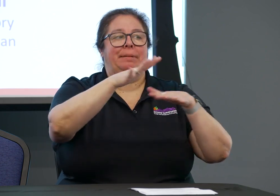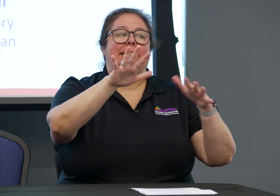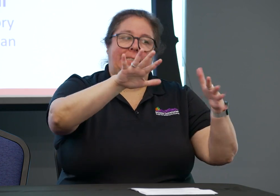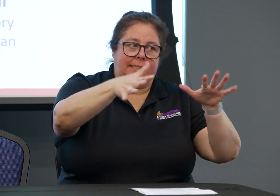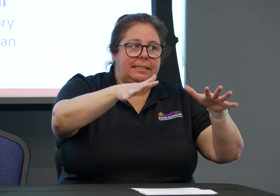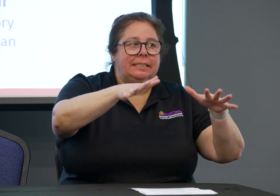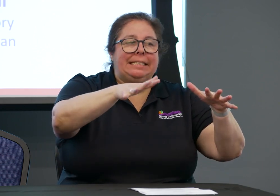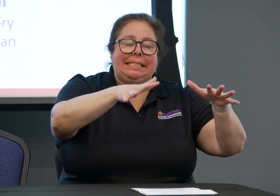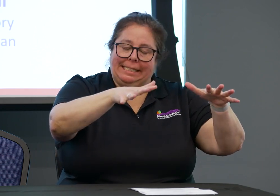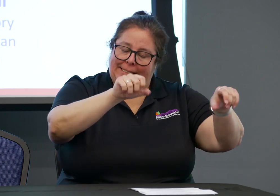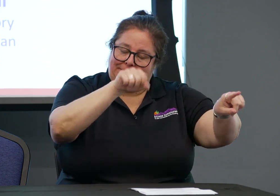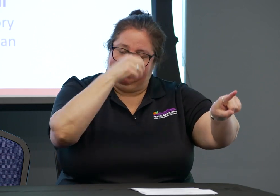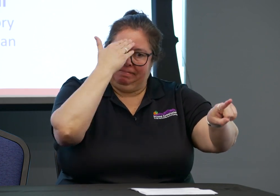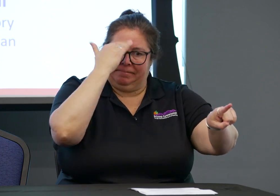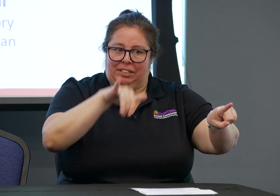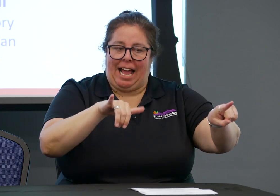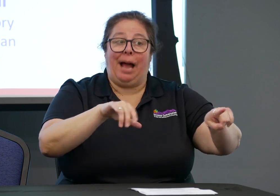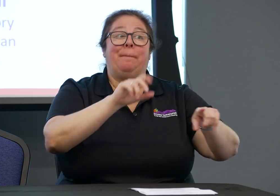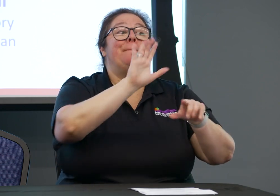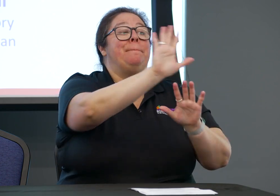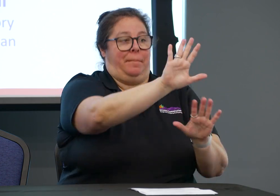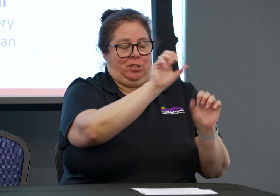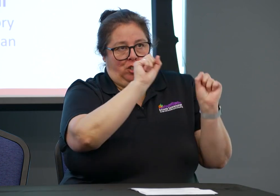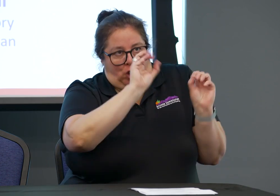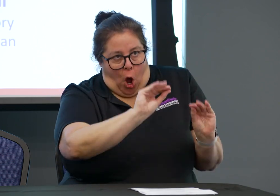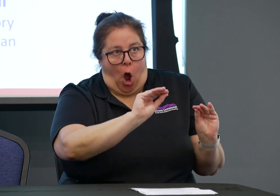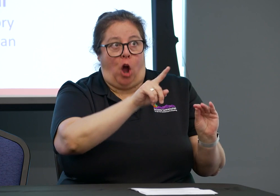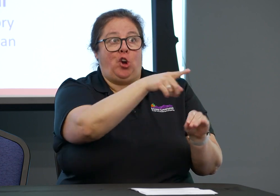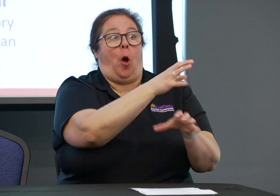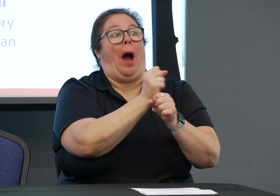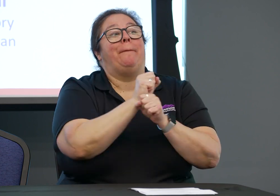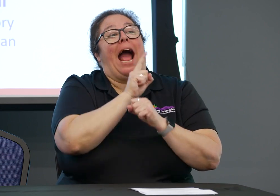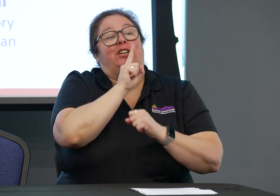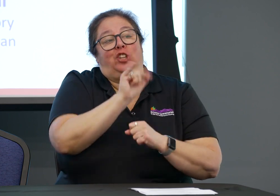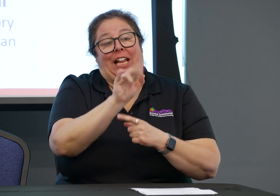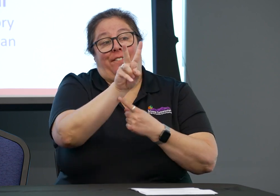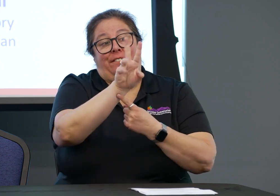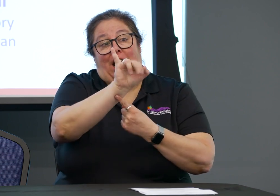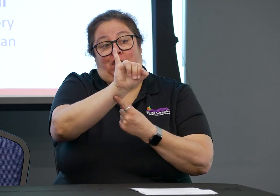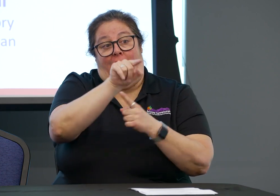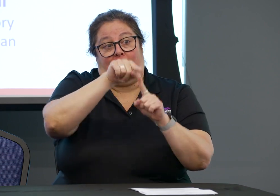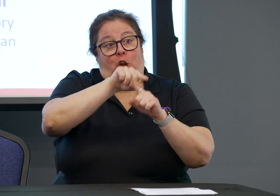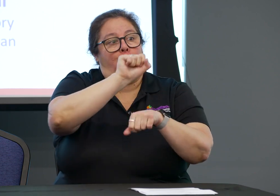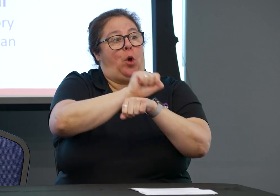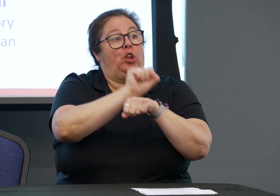the availability of interpreters may not be the best. So we just want to ensure